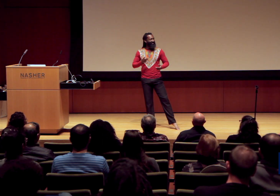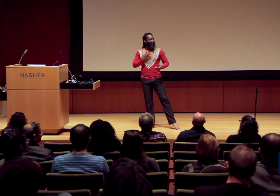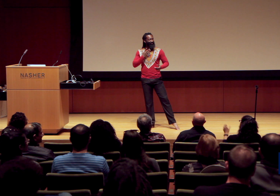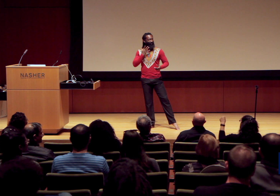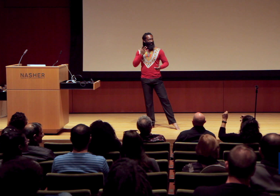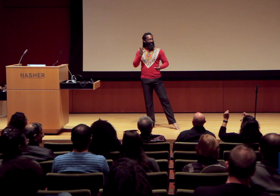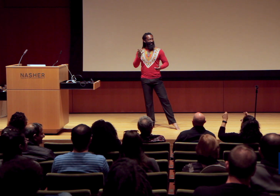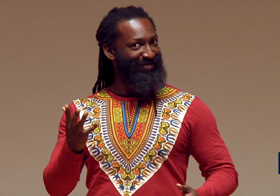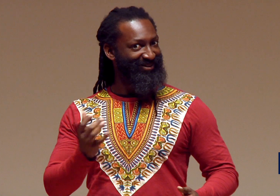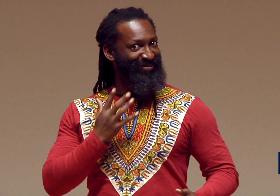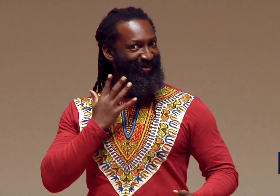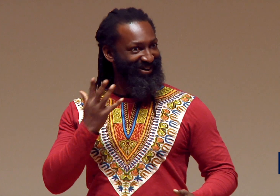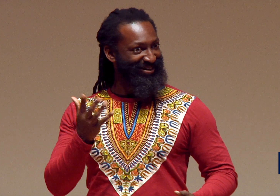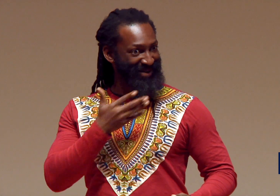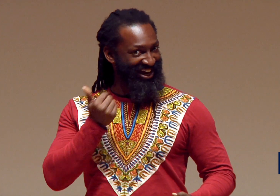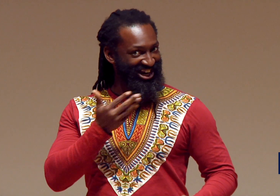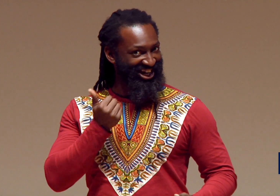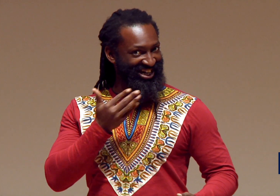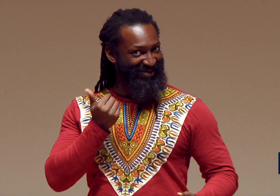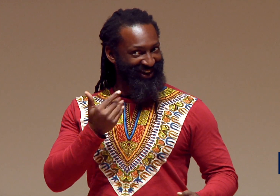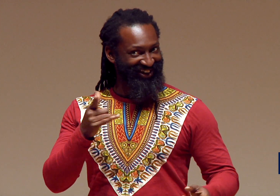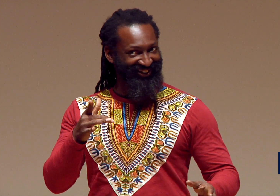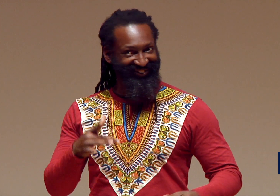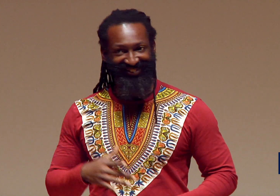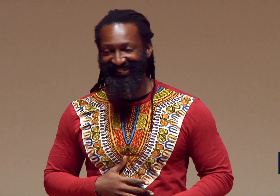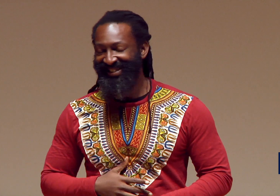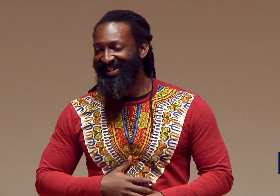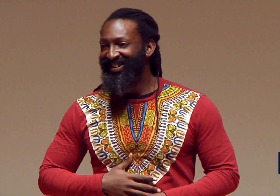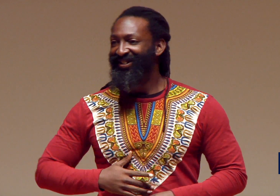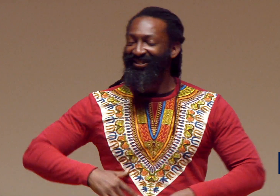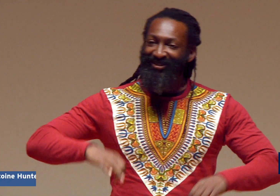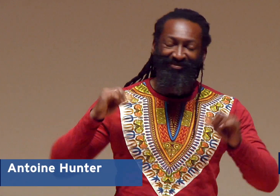Oh wow, I feel such a warm experience now. Much better, right?